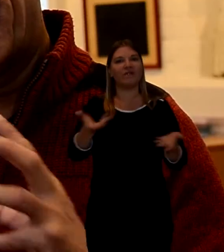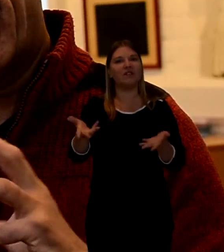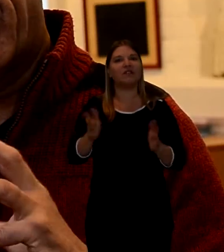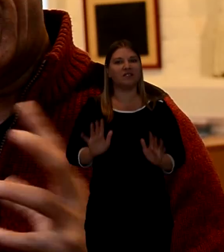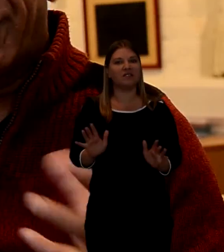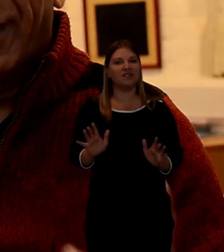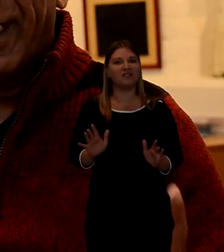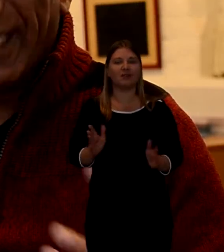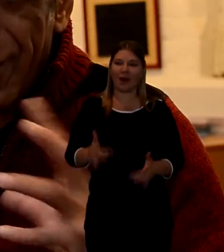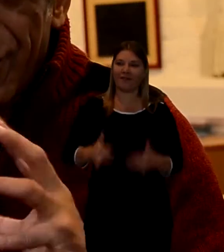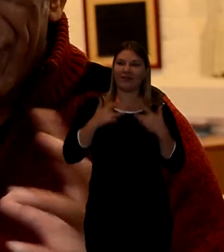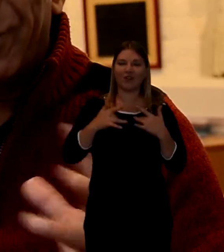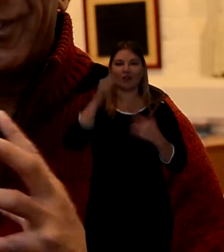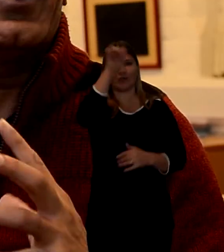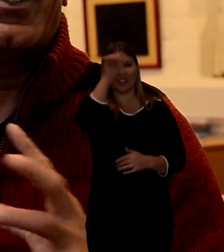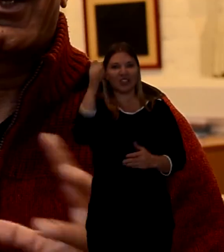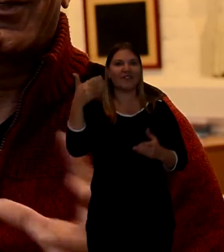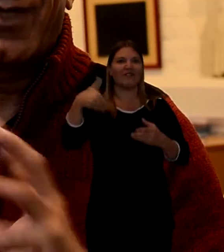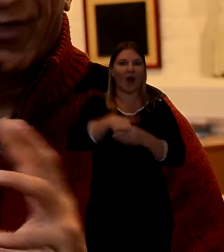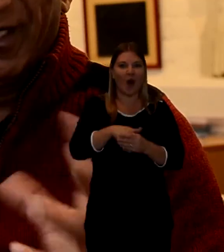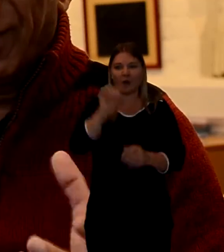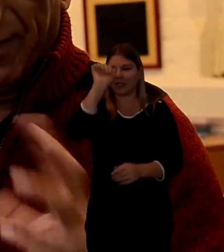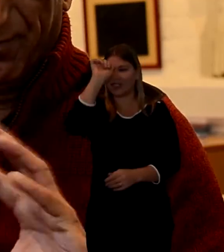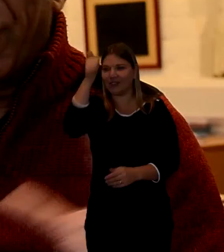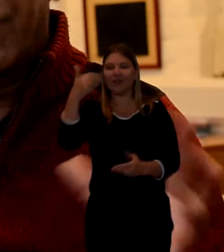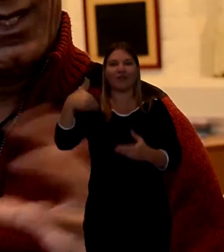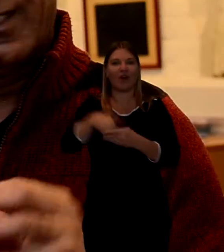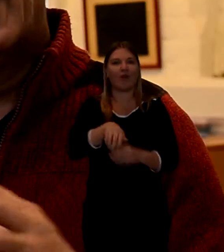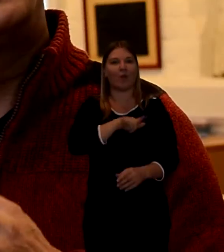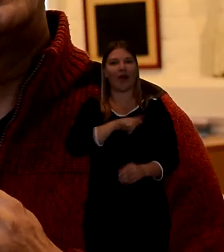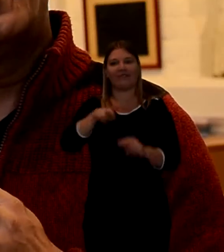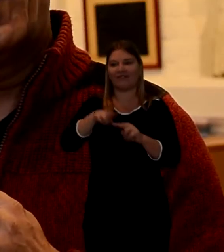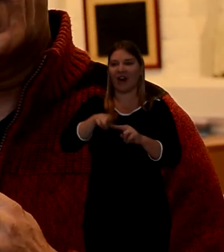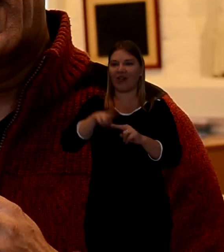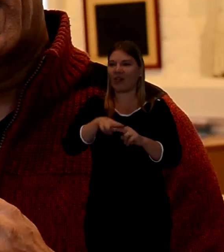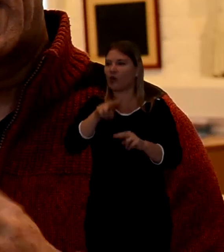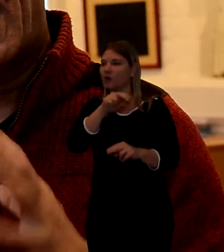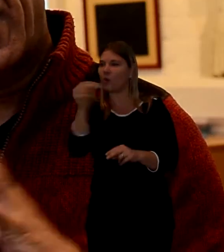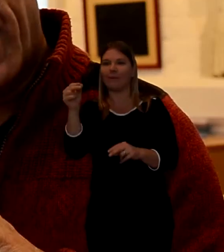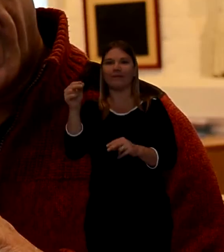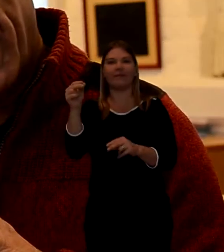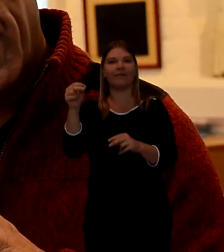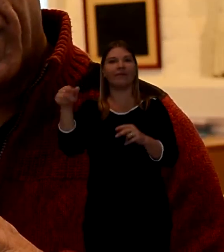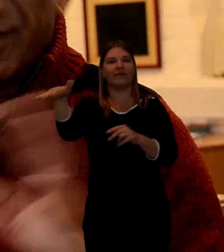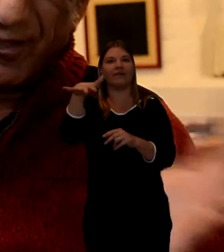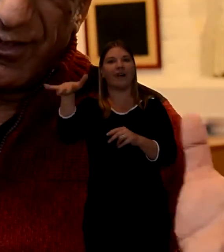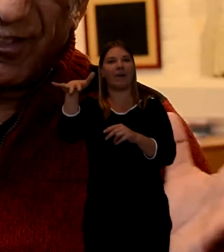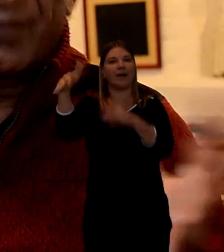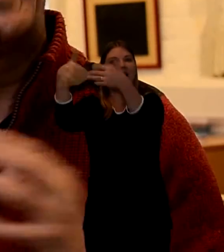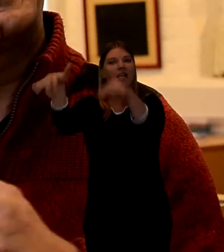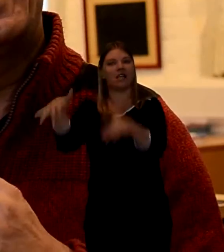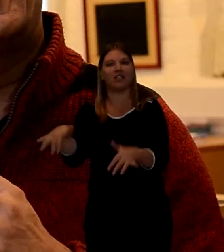but a bit of Hinduism as well. Because my part of my father's side were Hindus, the other side were Sikhs.